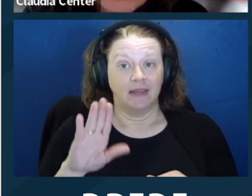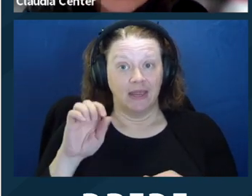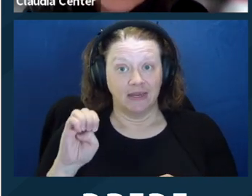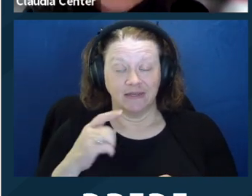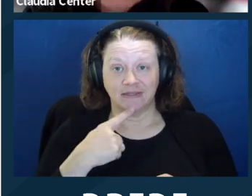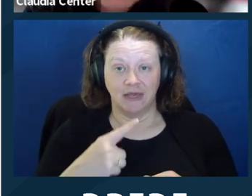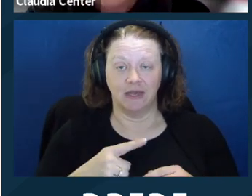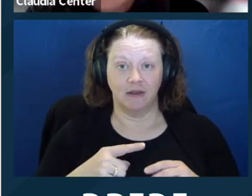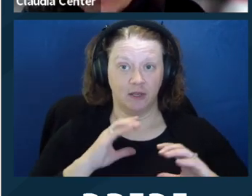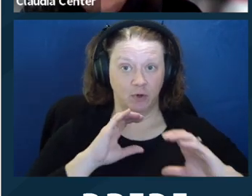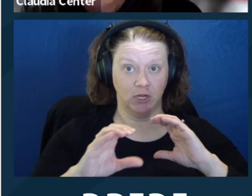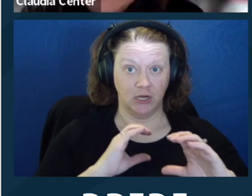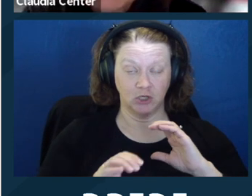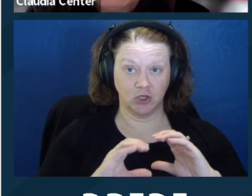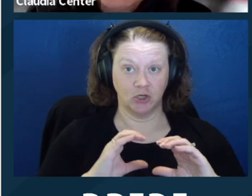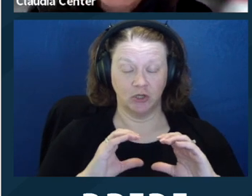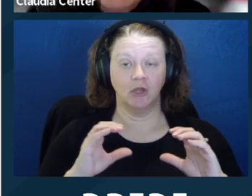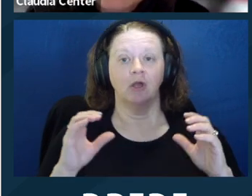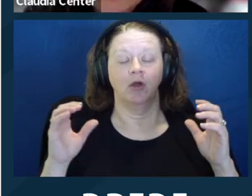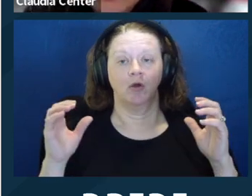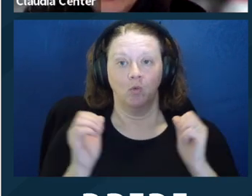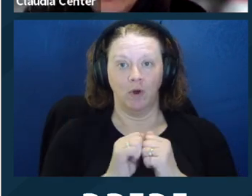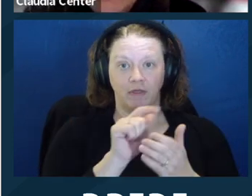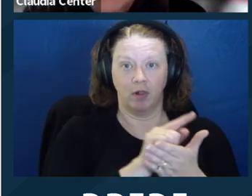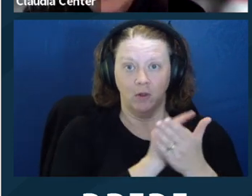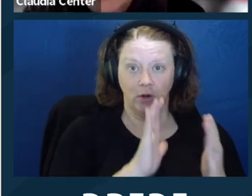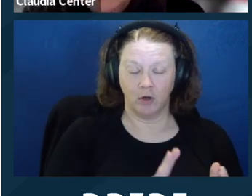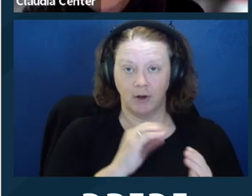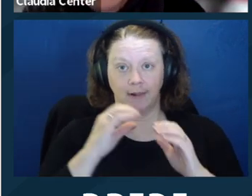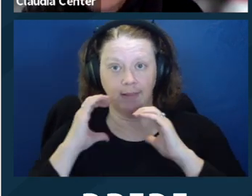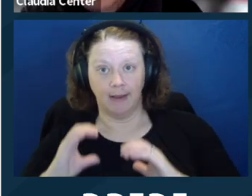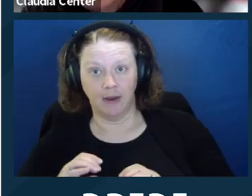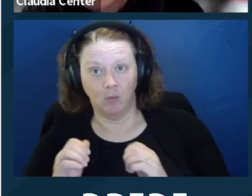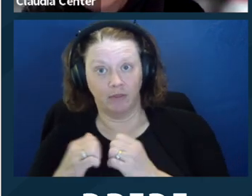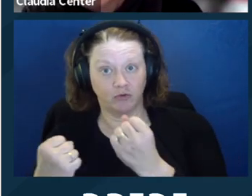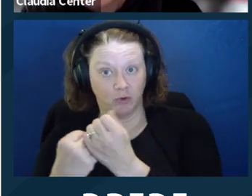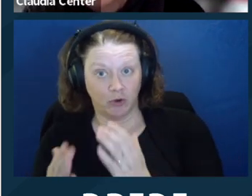the attorney reasonably believed that the supporter's present was necessary for the